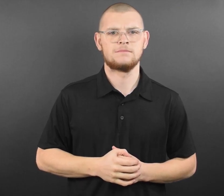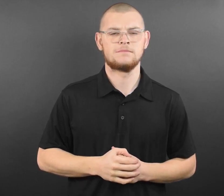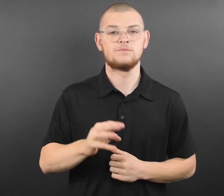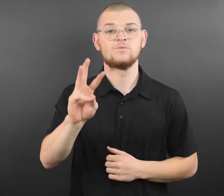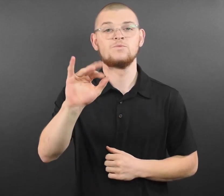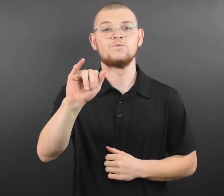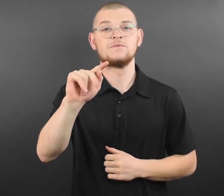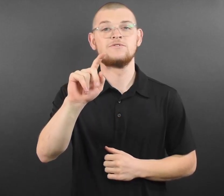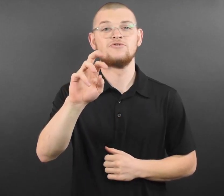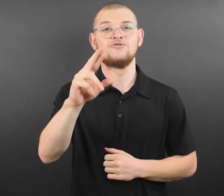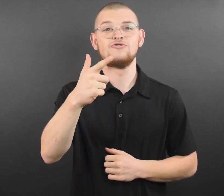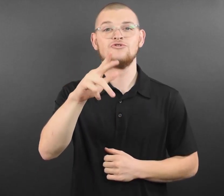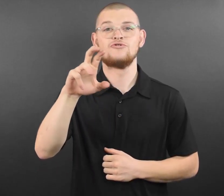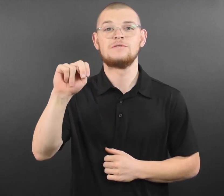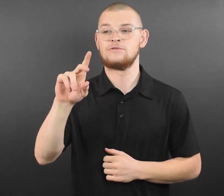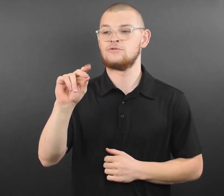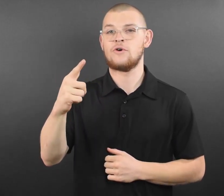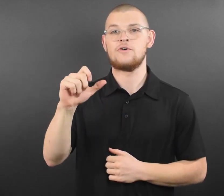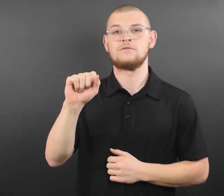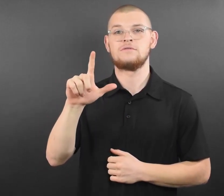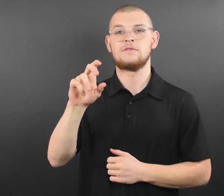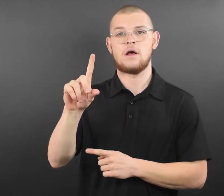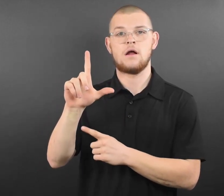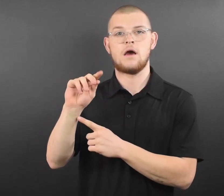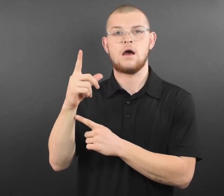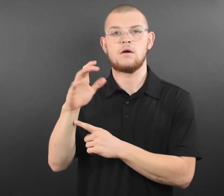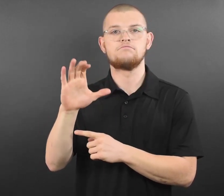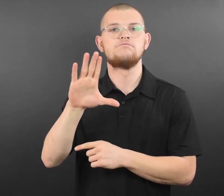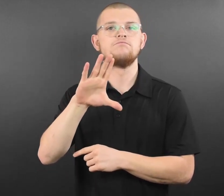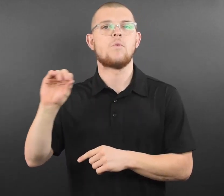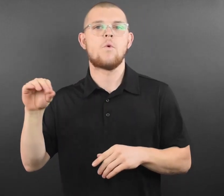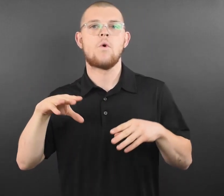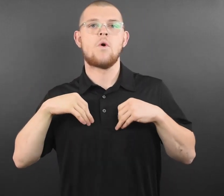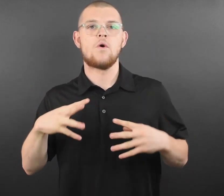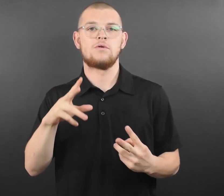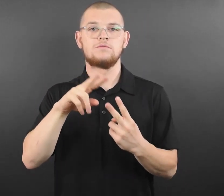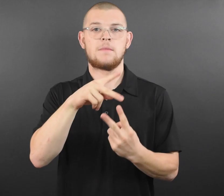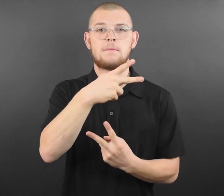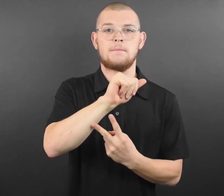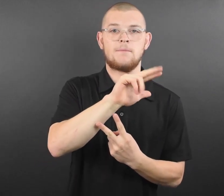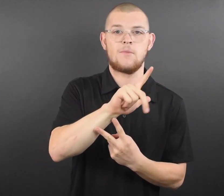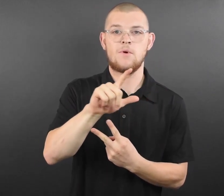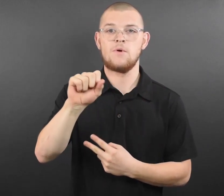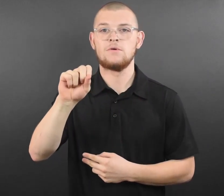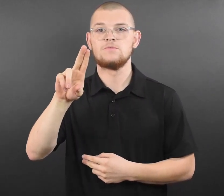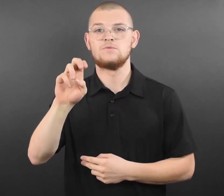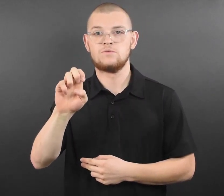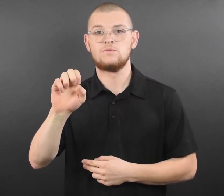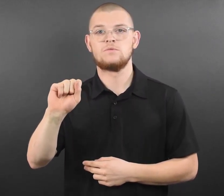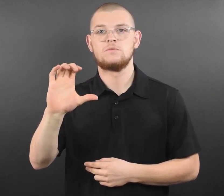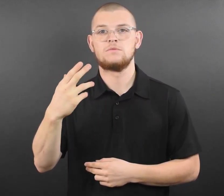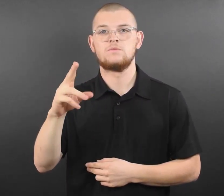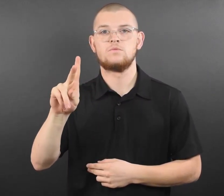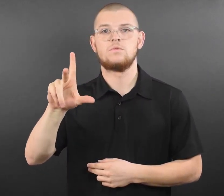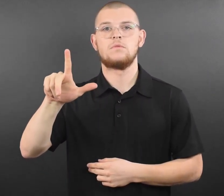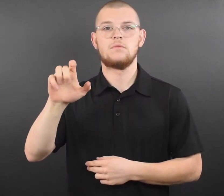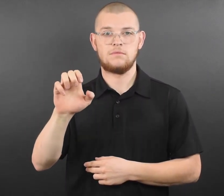We have worked closely with the Governor’s task force and MDH since 2020 and will continue to help